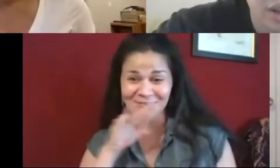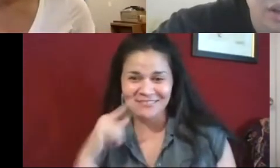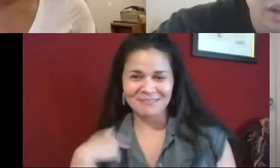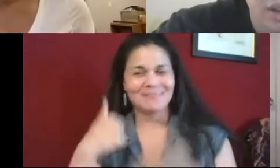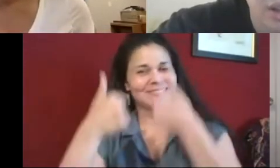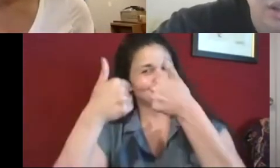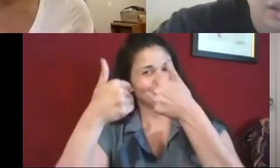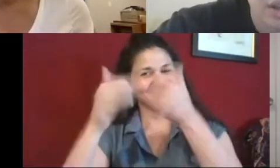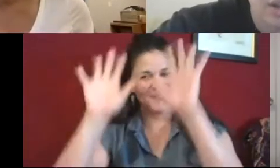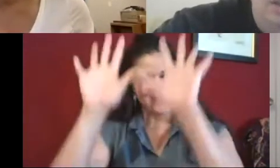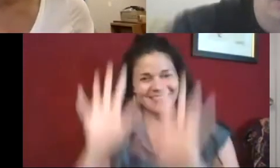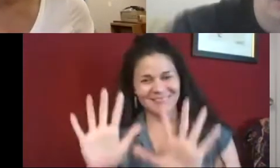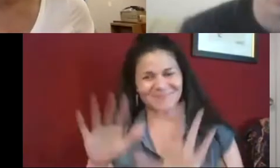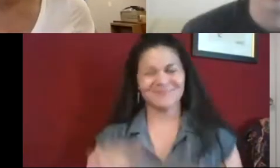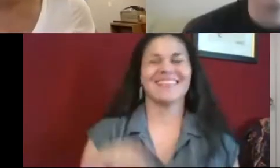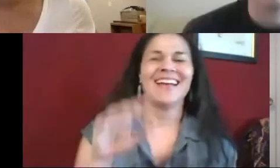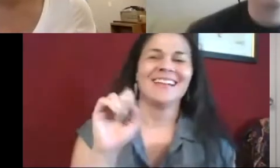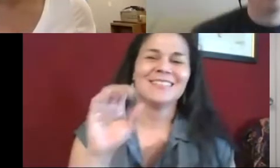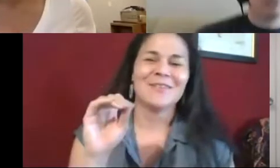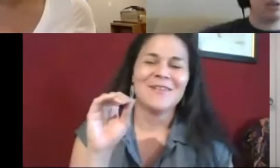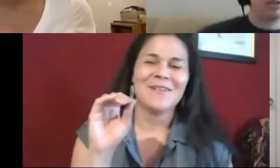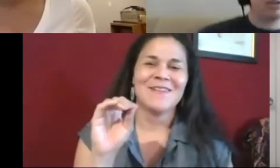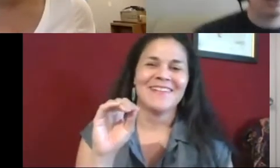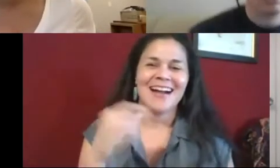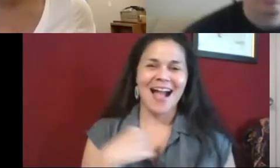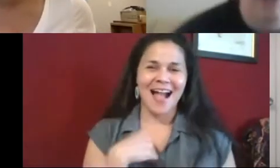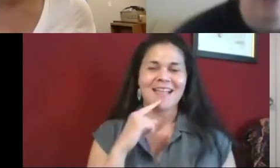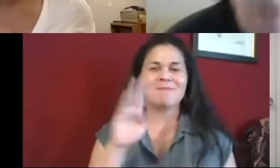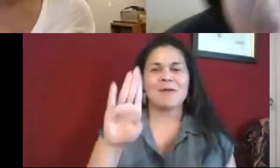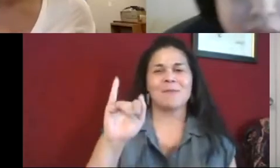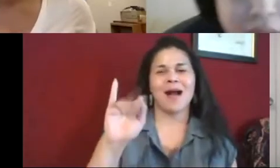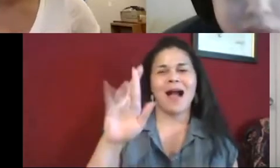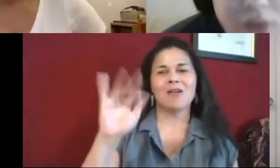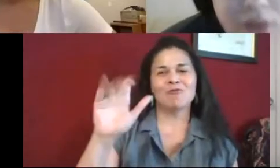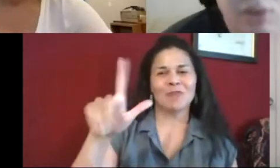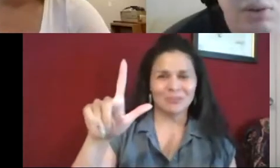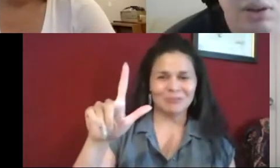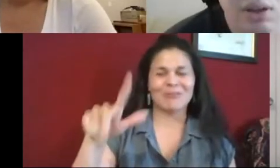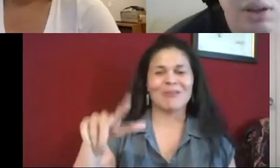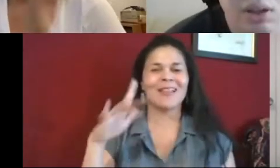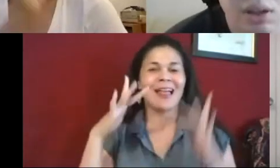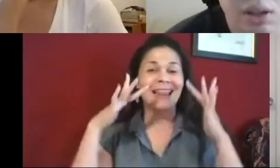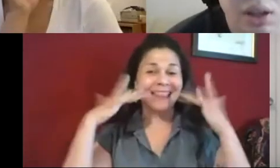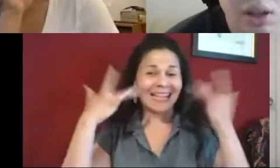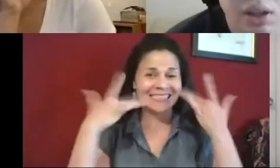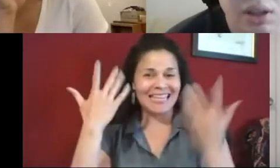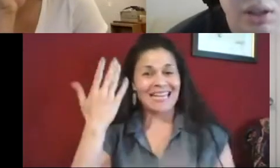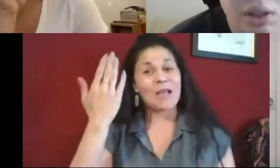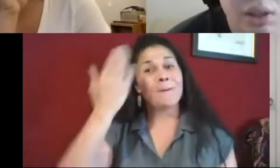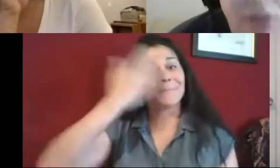You're voicing for me? Great, So I am biracial,